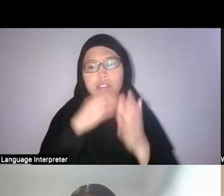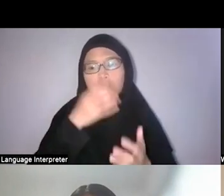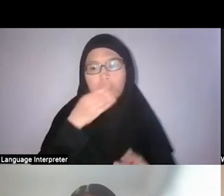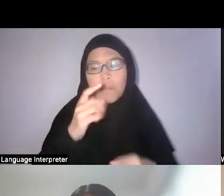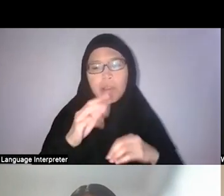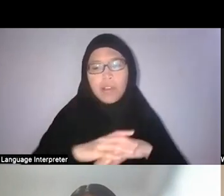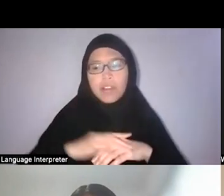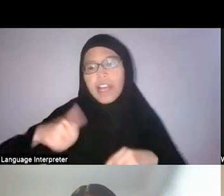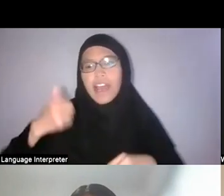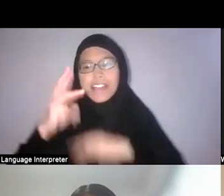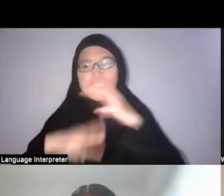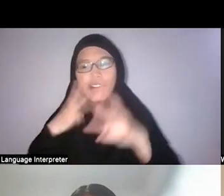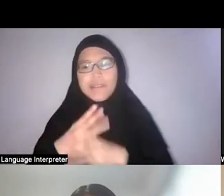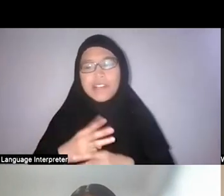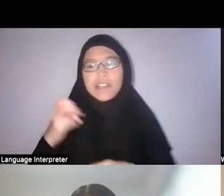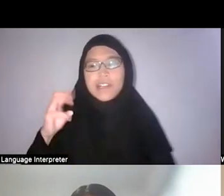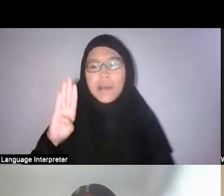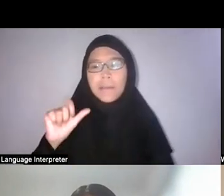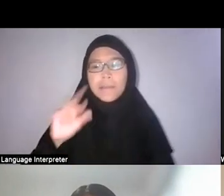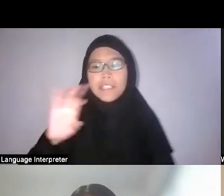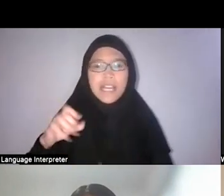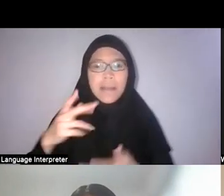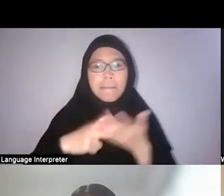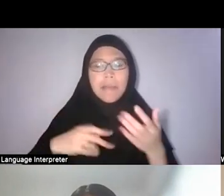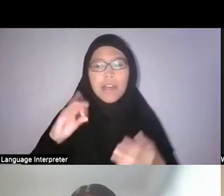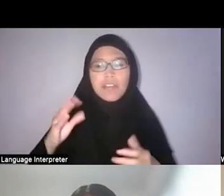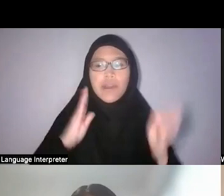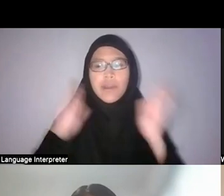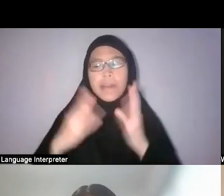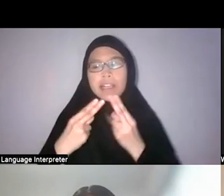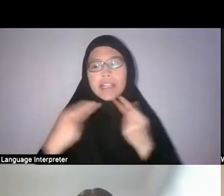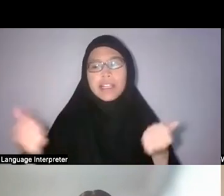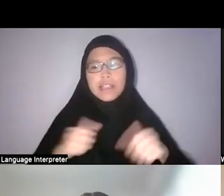bizarre aspects of Malay healing practices that people have often talked about.